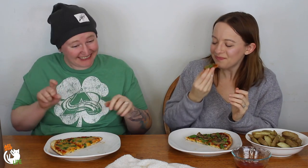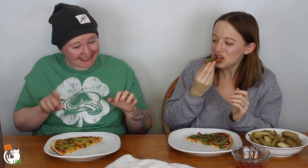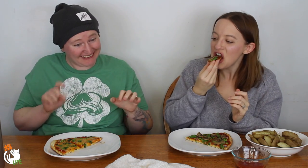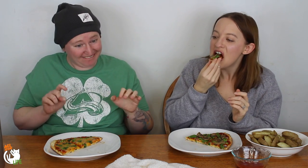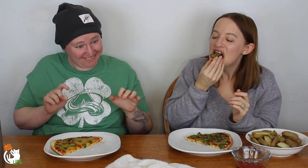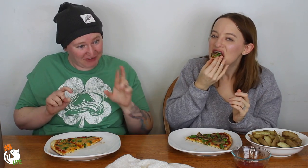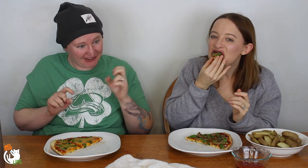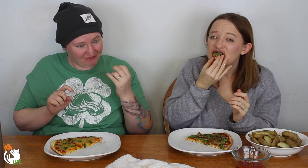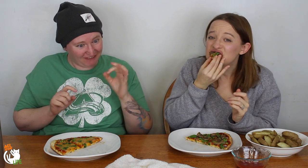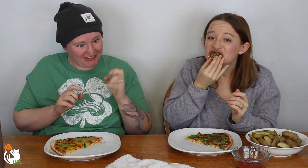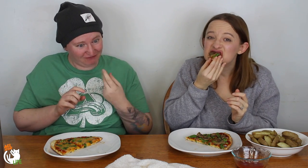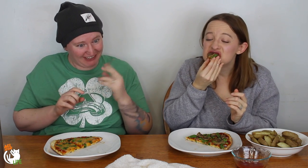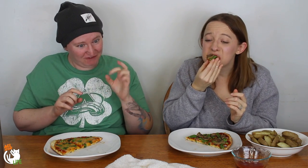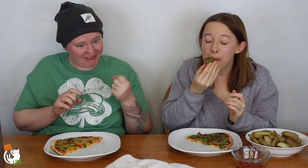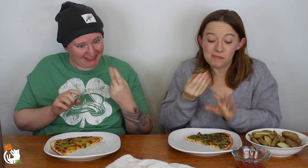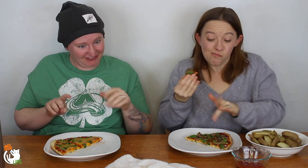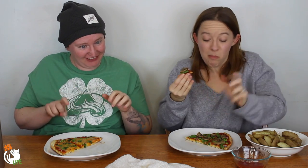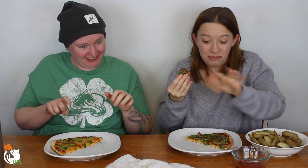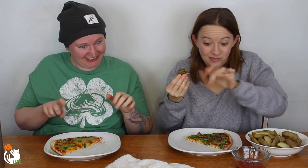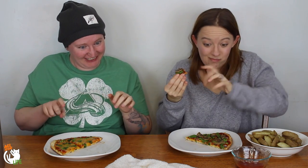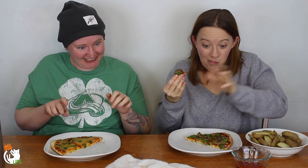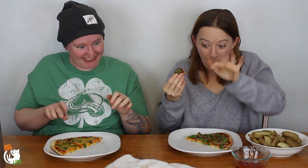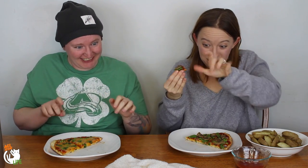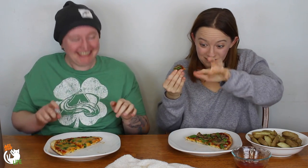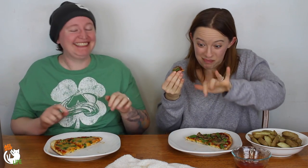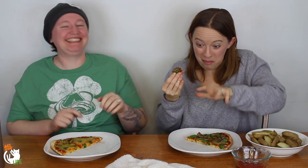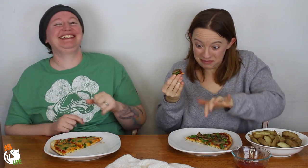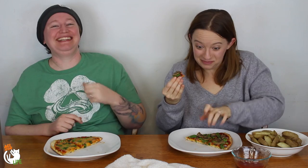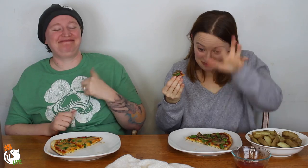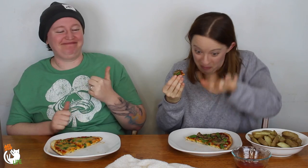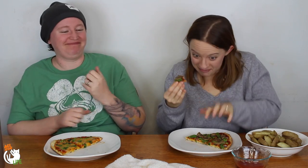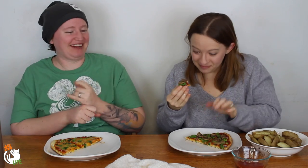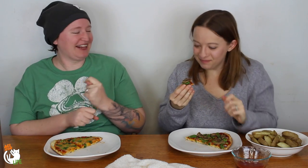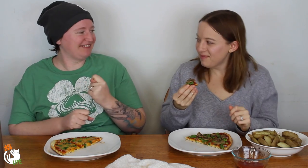Yeah, I clicked and clicked and I refreshed and I refreshed and I got it.